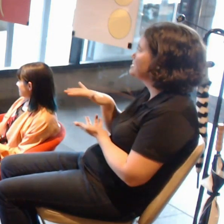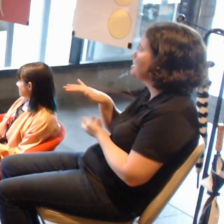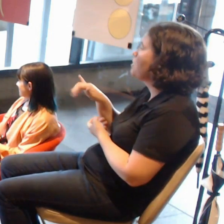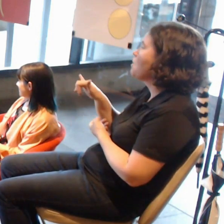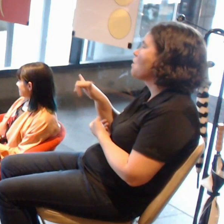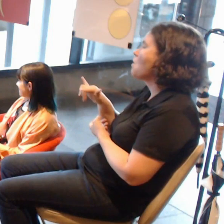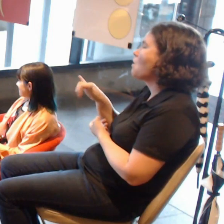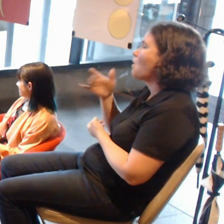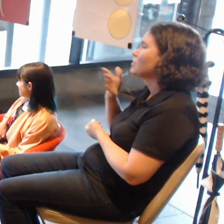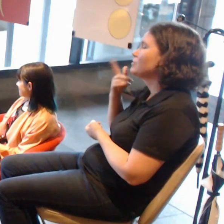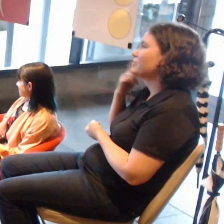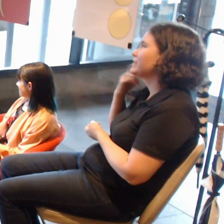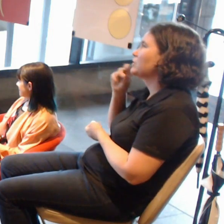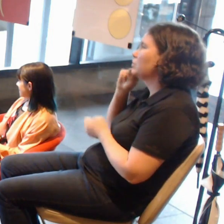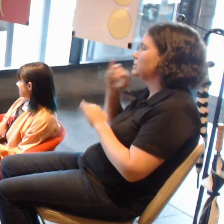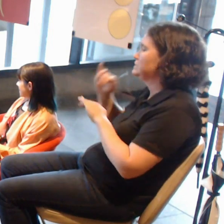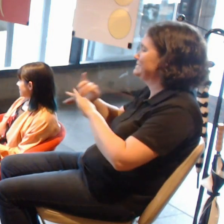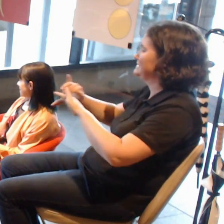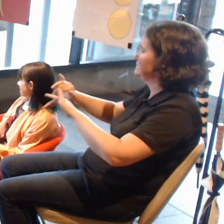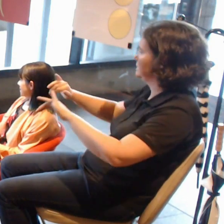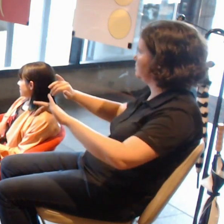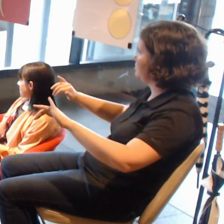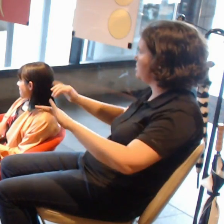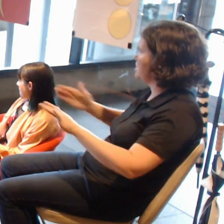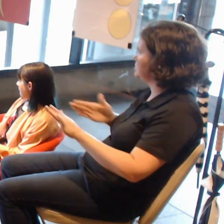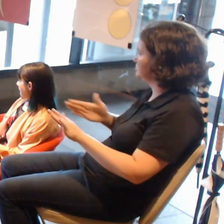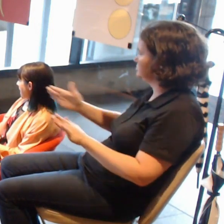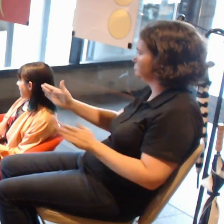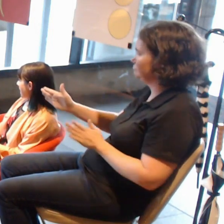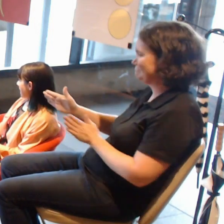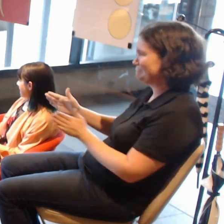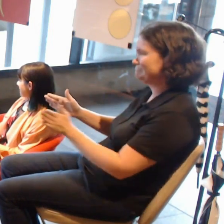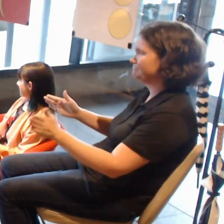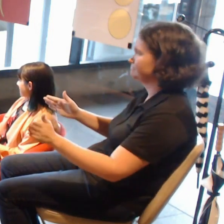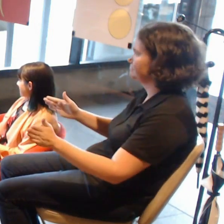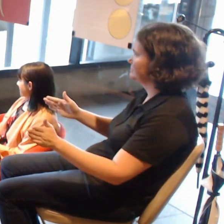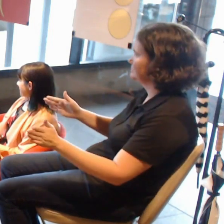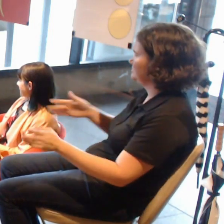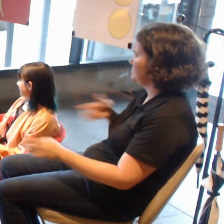where we start to attack the AR newsreaders that are coming out?